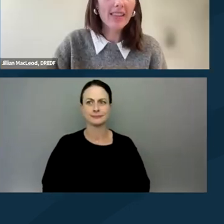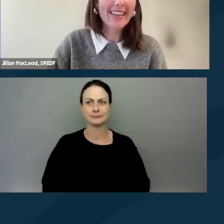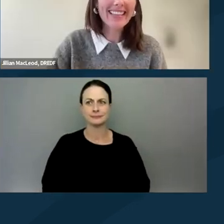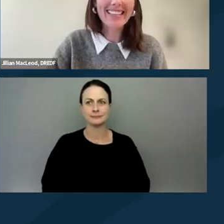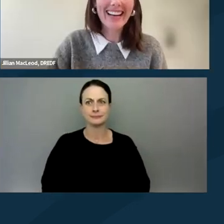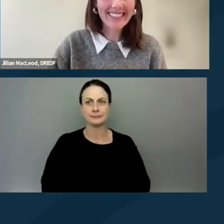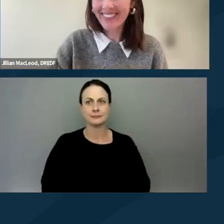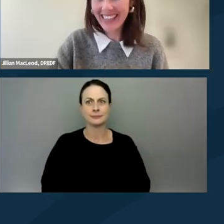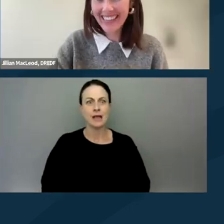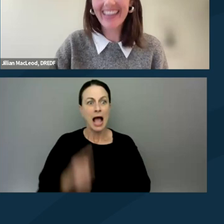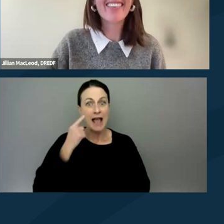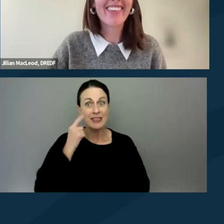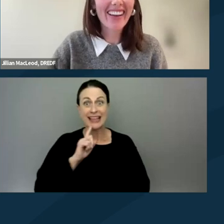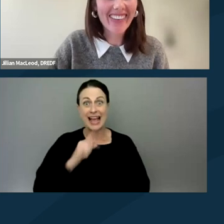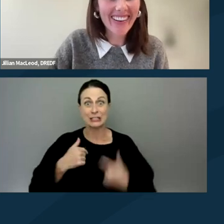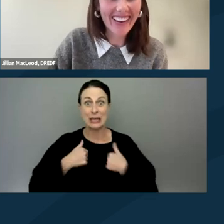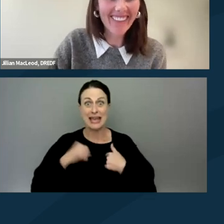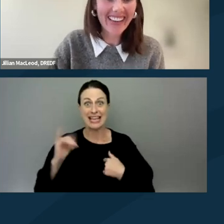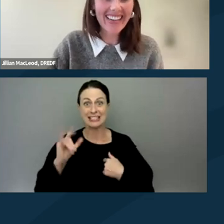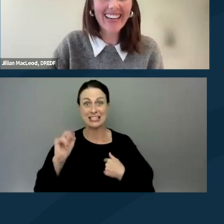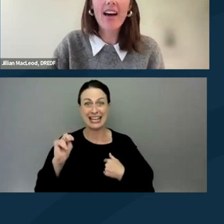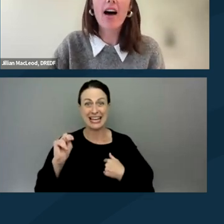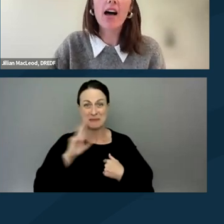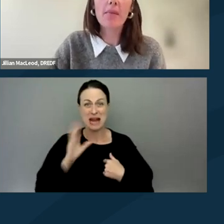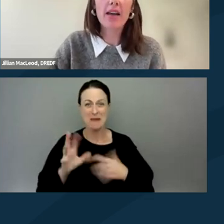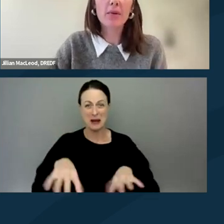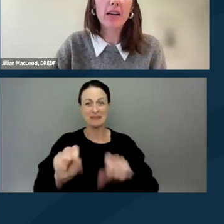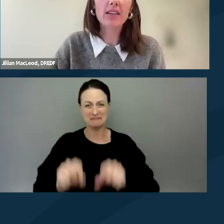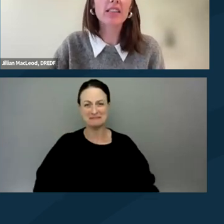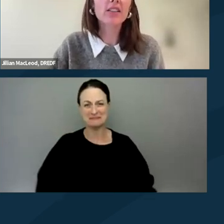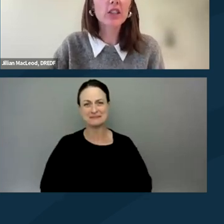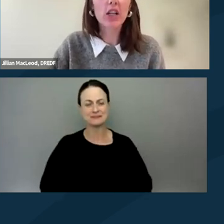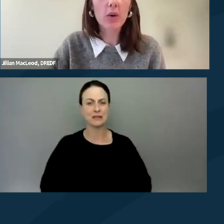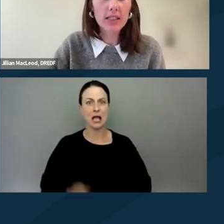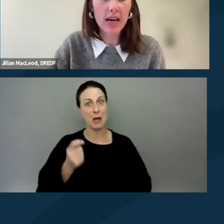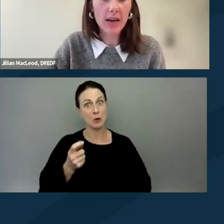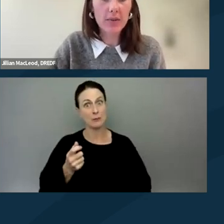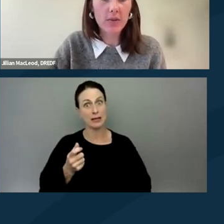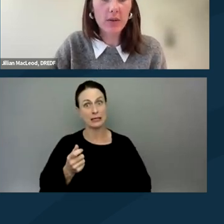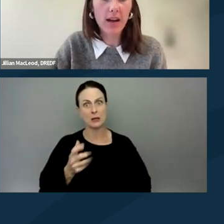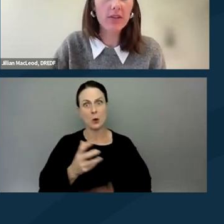I think this is actually me, but I'll hop in. And we're running a little low on time so we may have